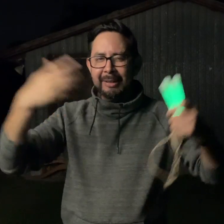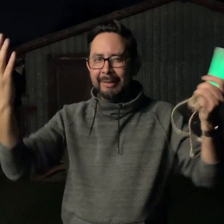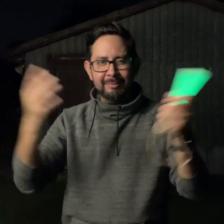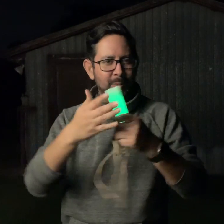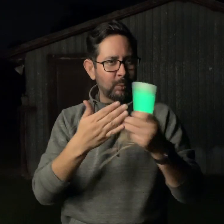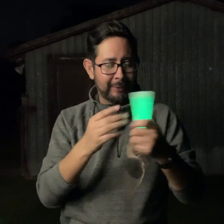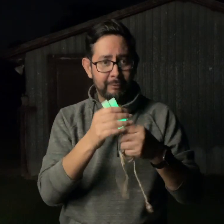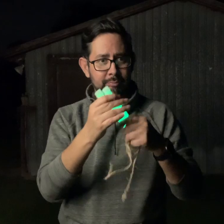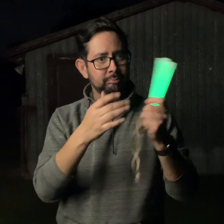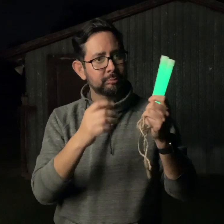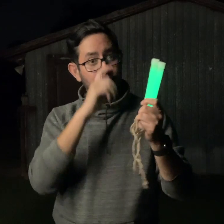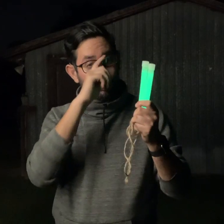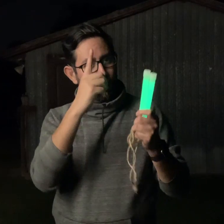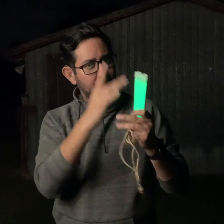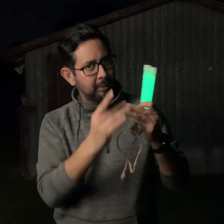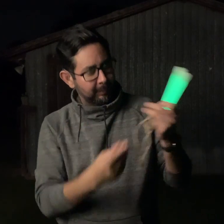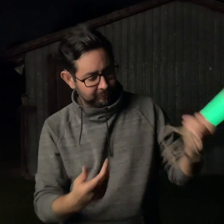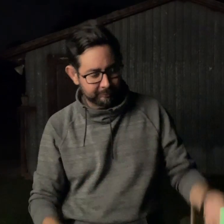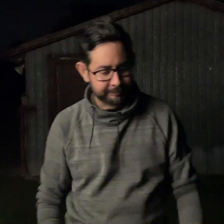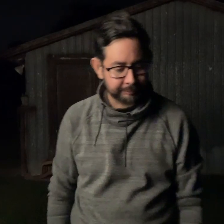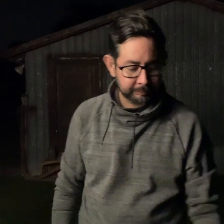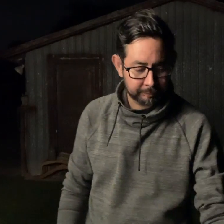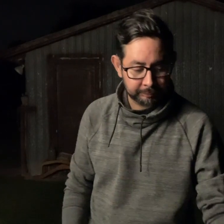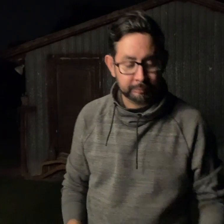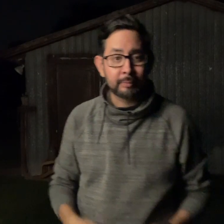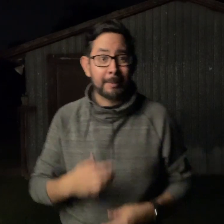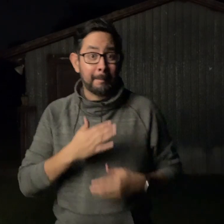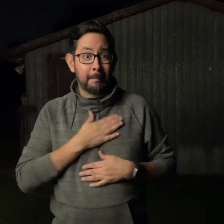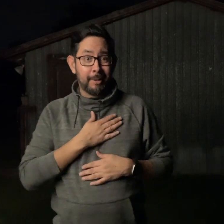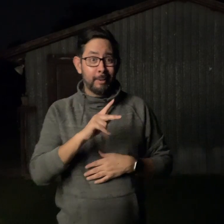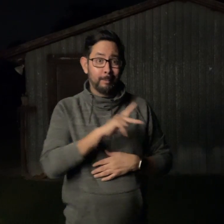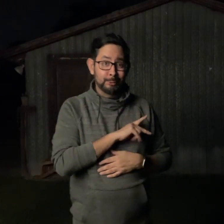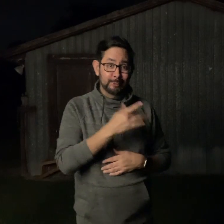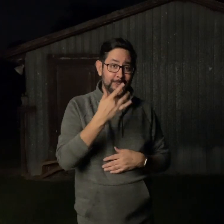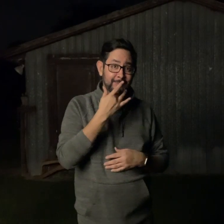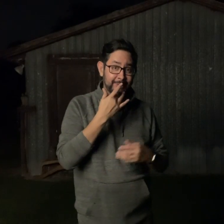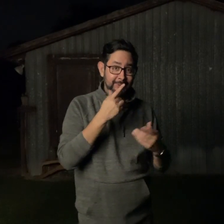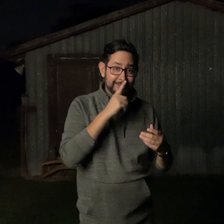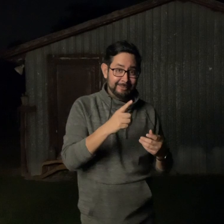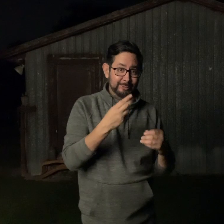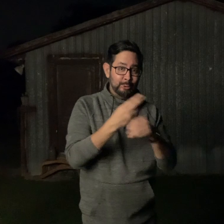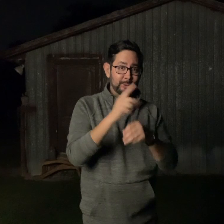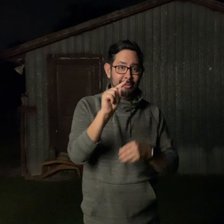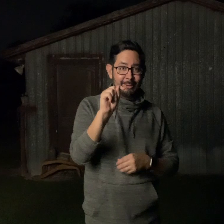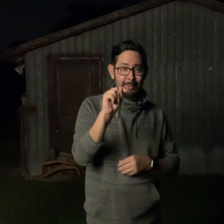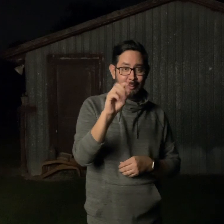They have blue, green, red and whatever color you want. This is one of your options. My personal preference,